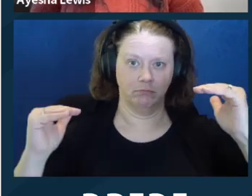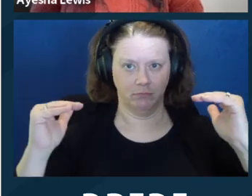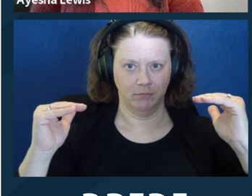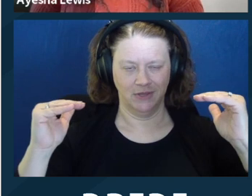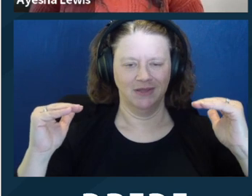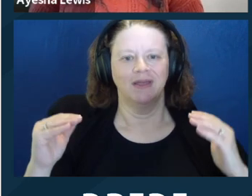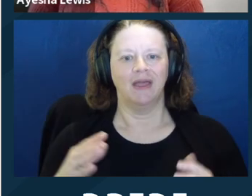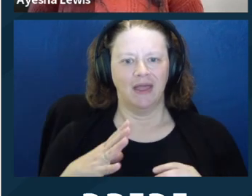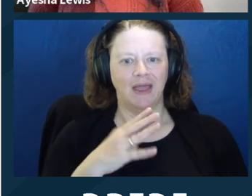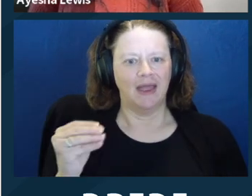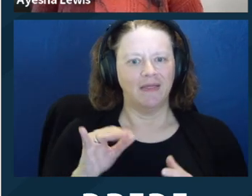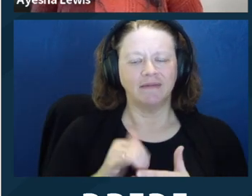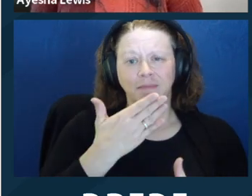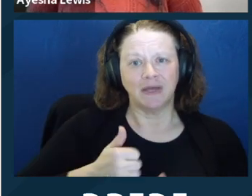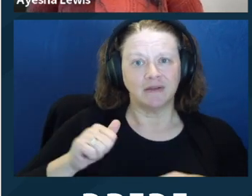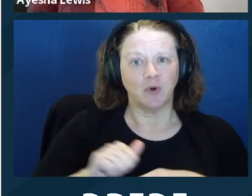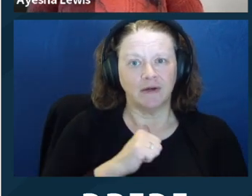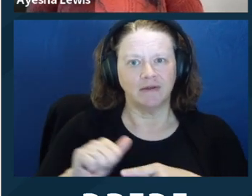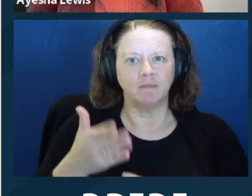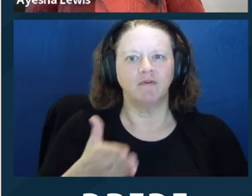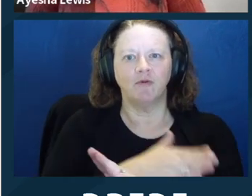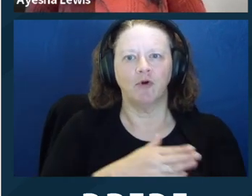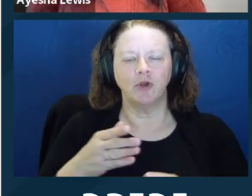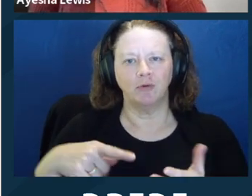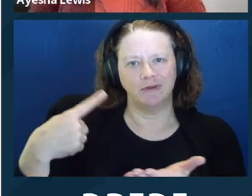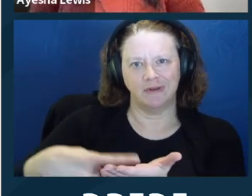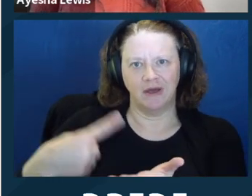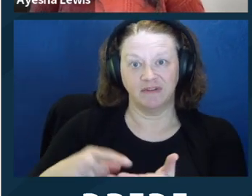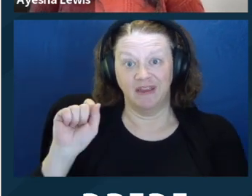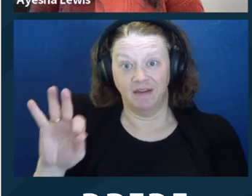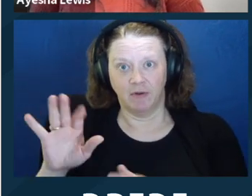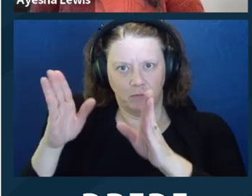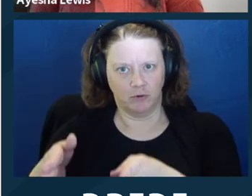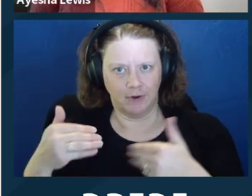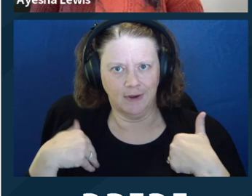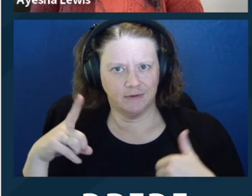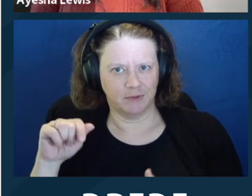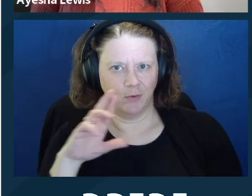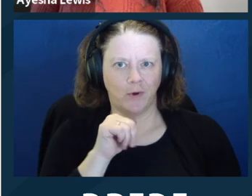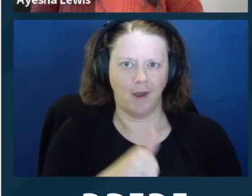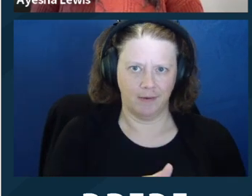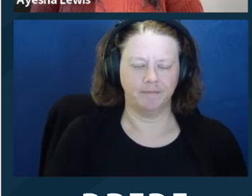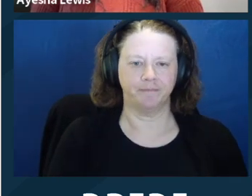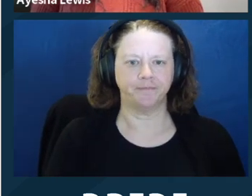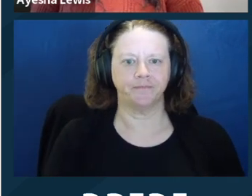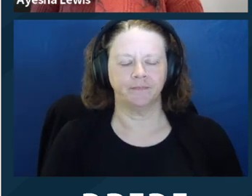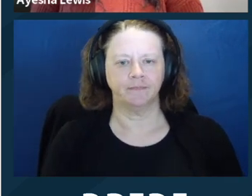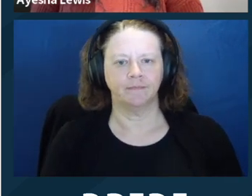And what plain language does is it unpacks and explains implied knowledge using clear,